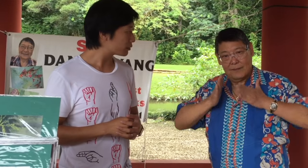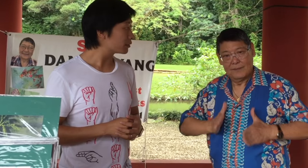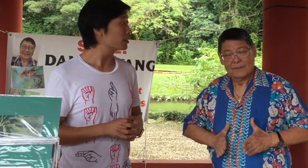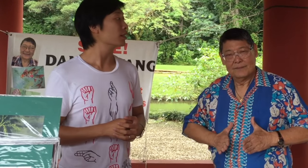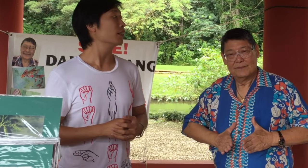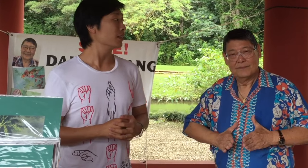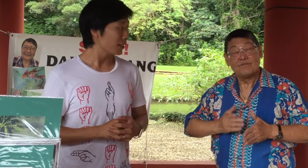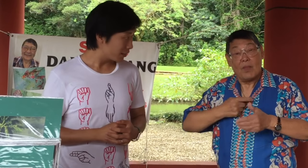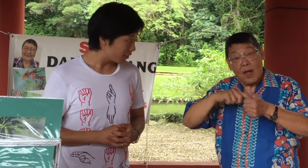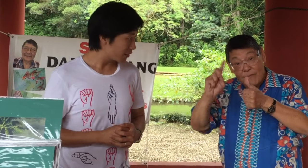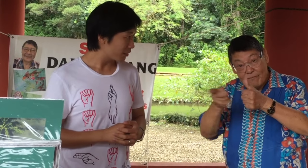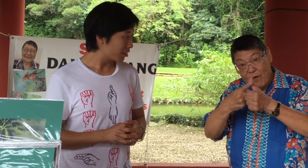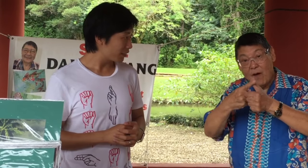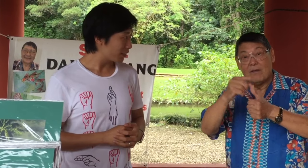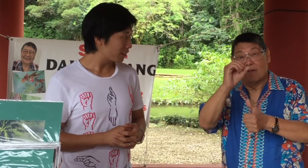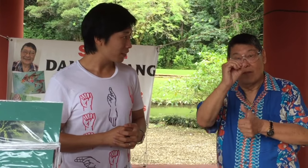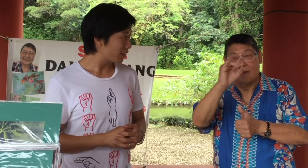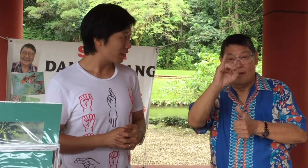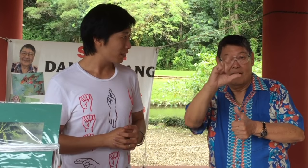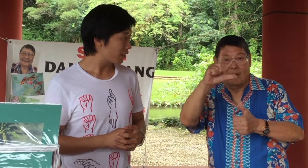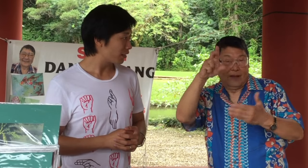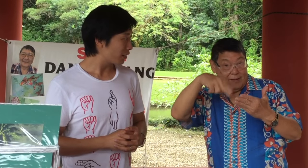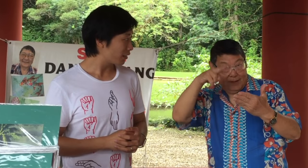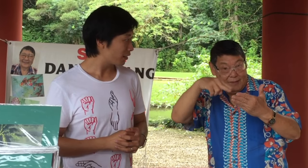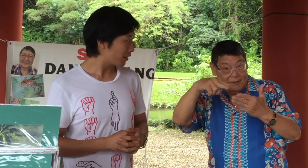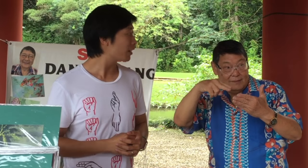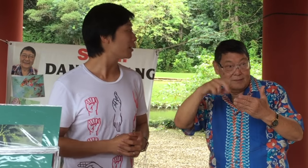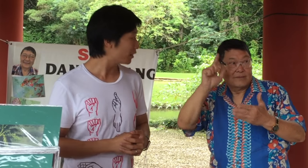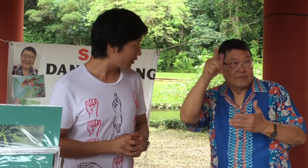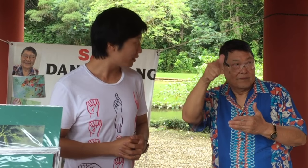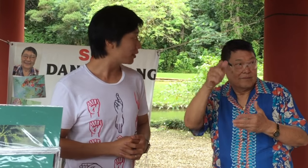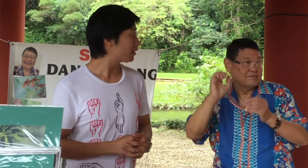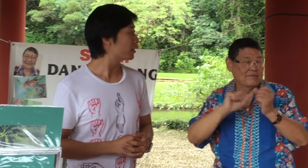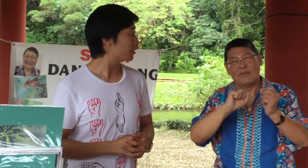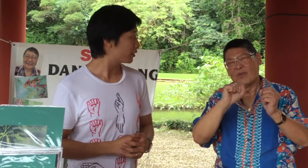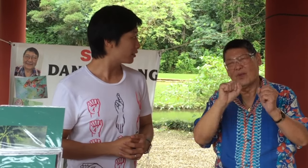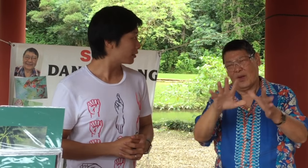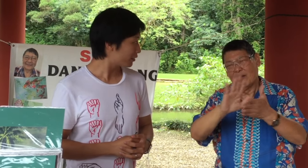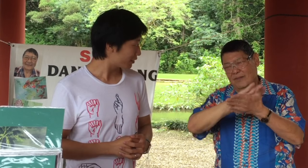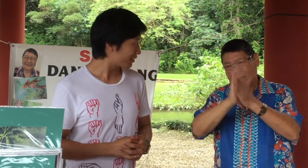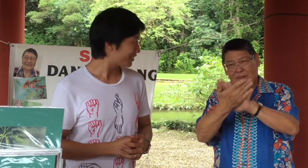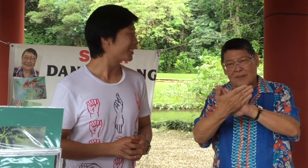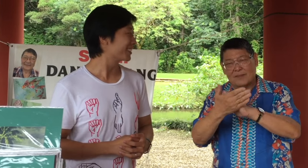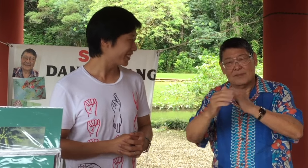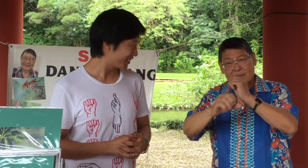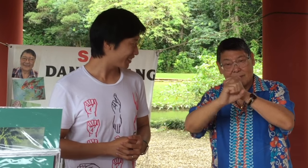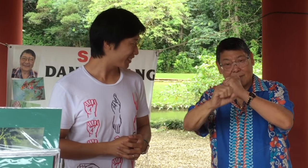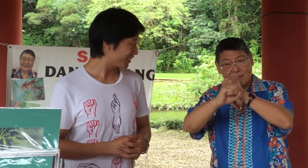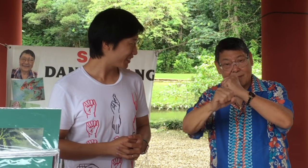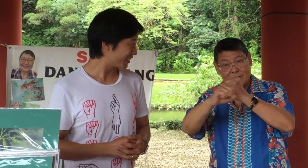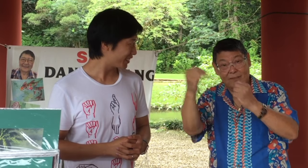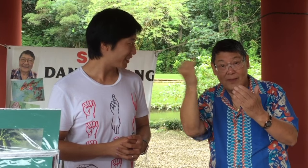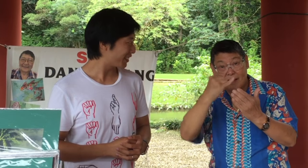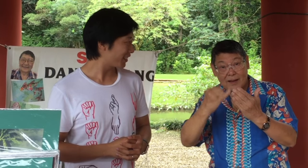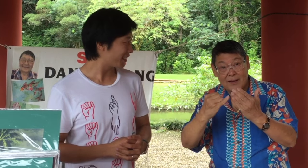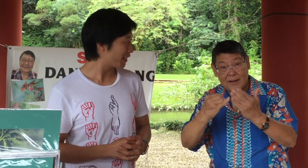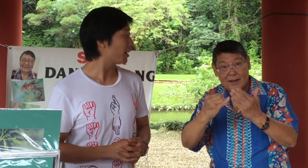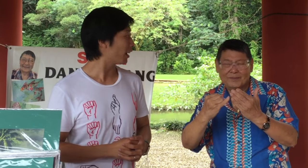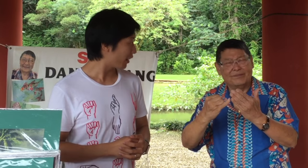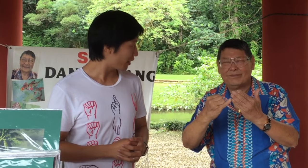I am a painter. I started with oil paintings, then commercial,